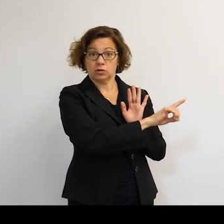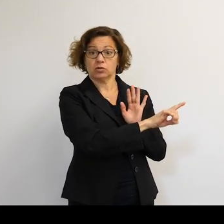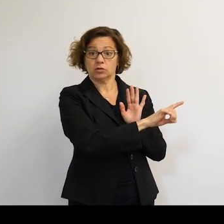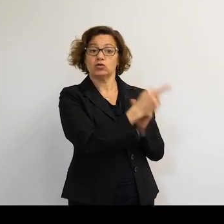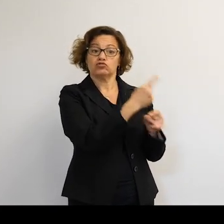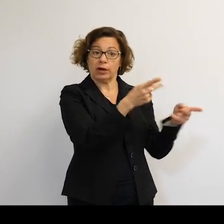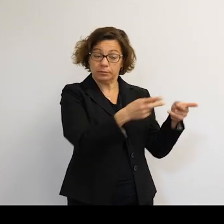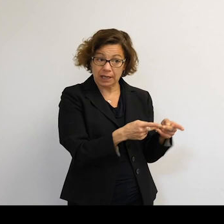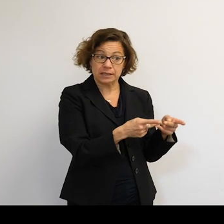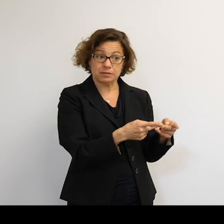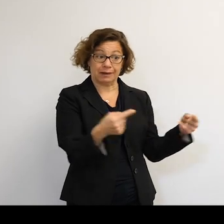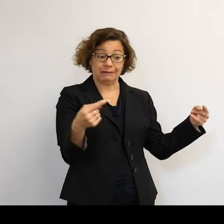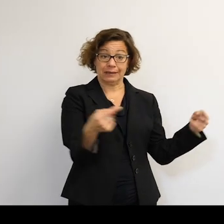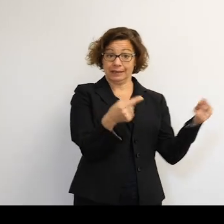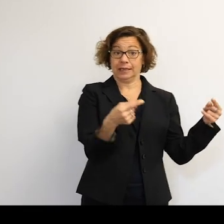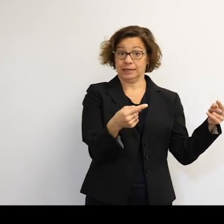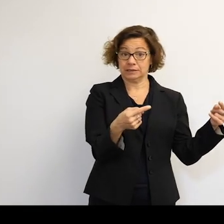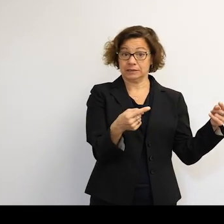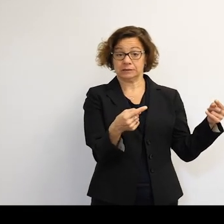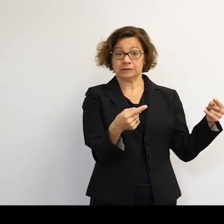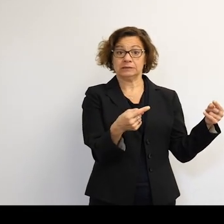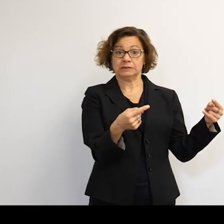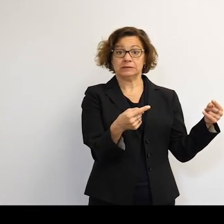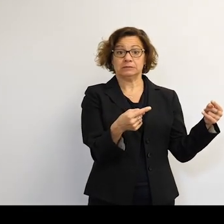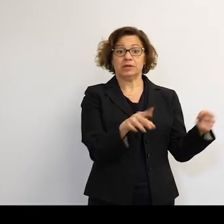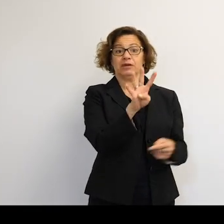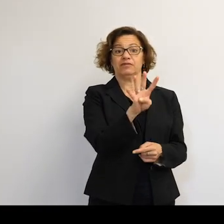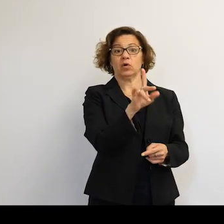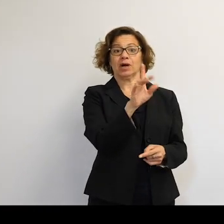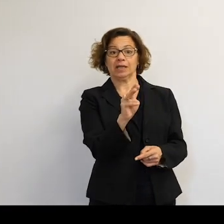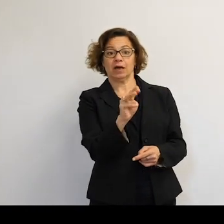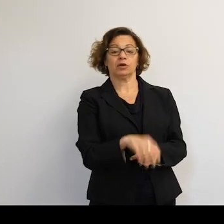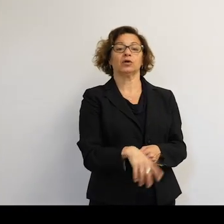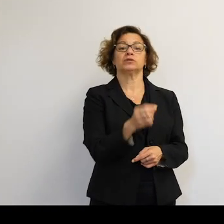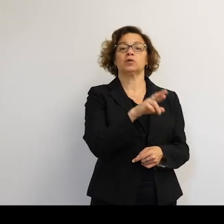But to know where something's going to hit something else could be four kilometers away. It could be a strike. We don't know.